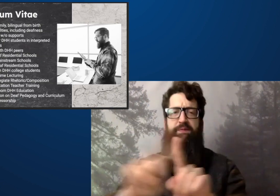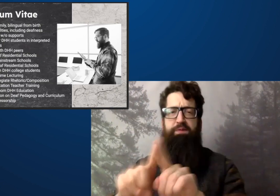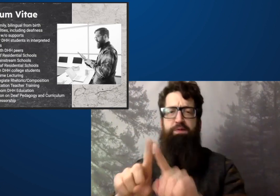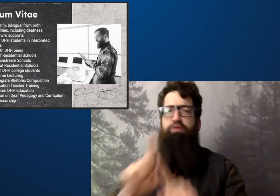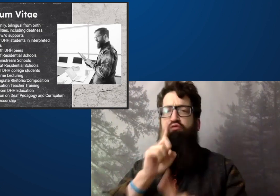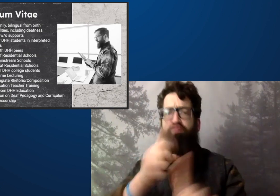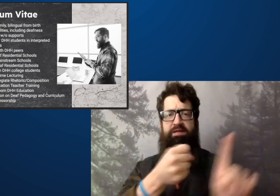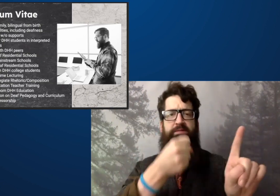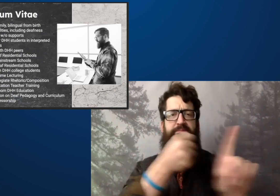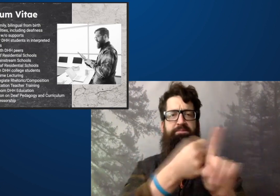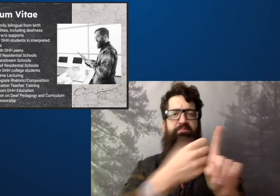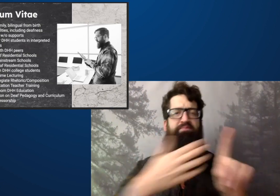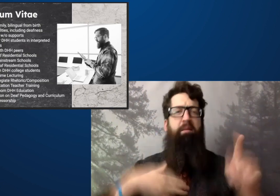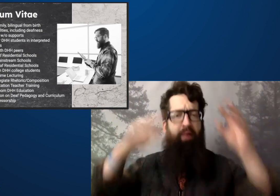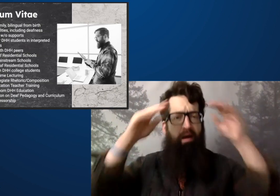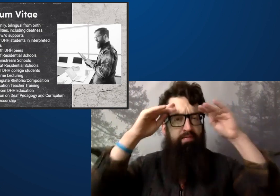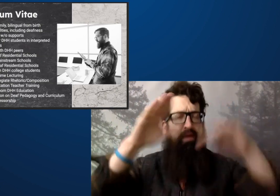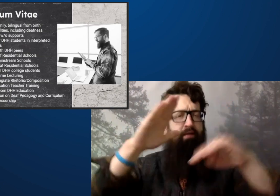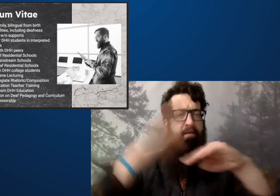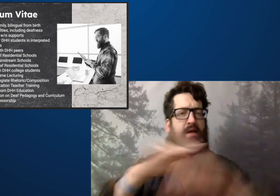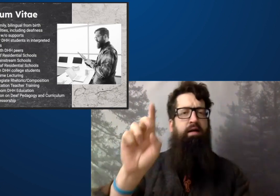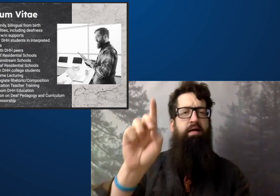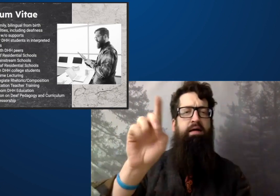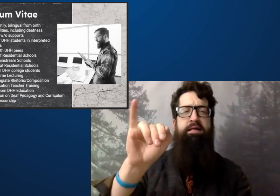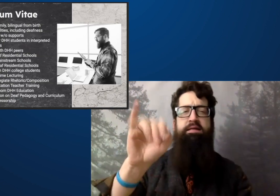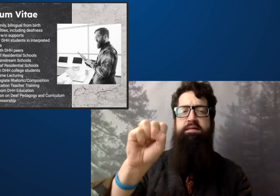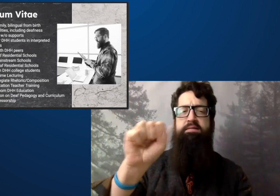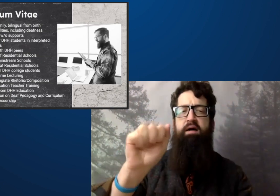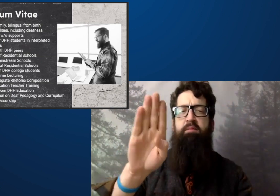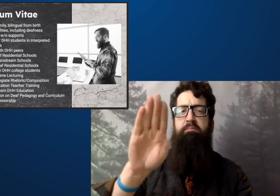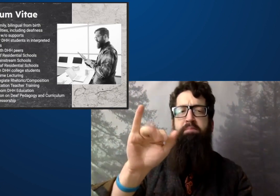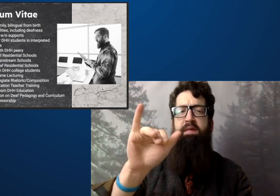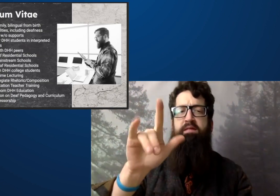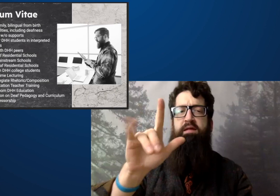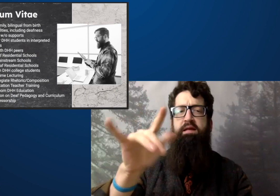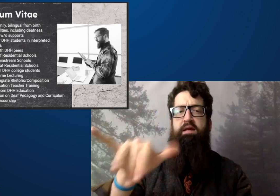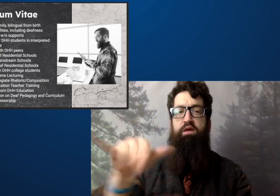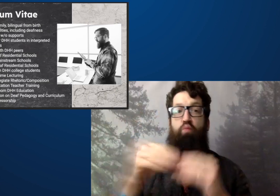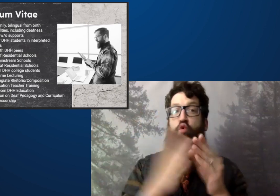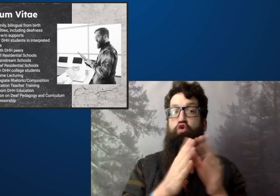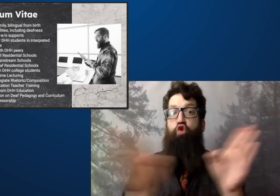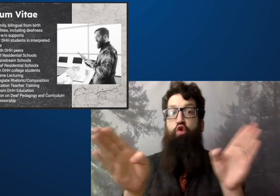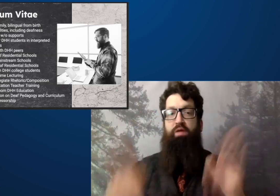And so I had other experiences that really